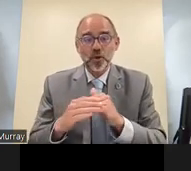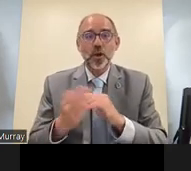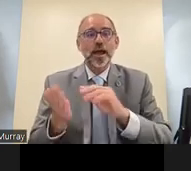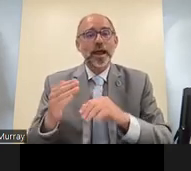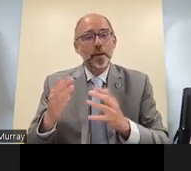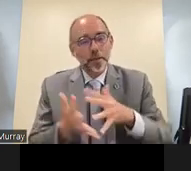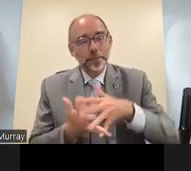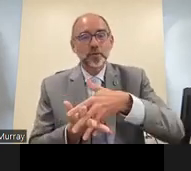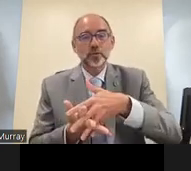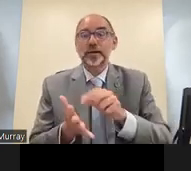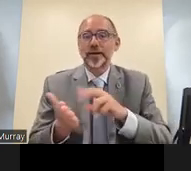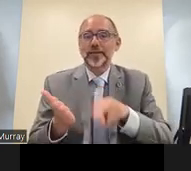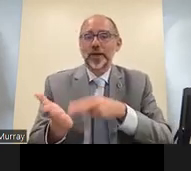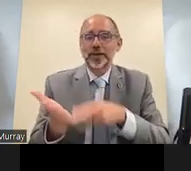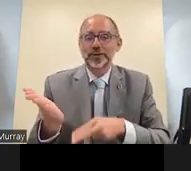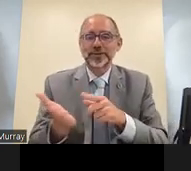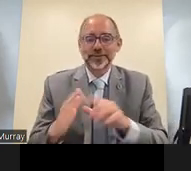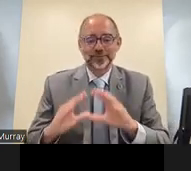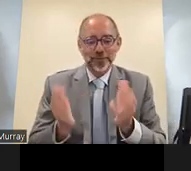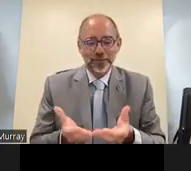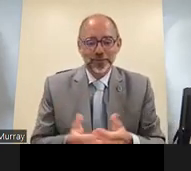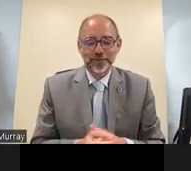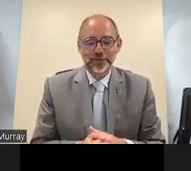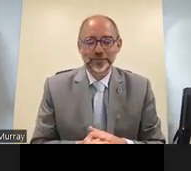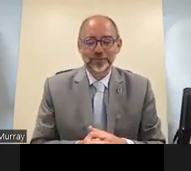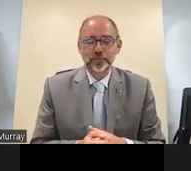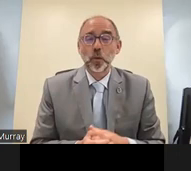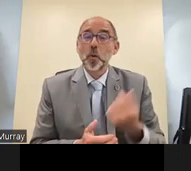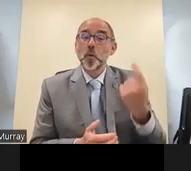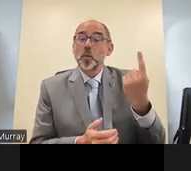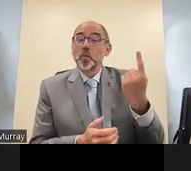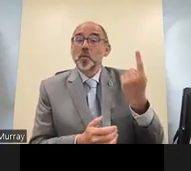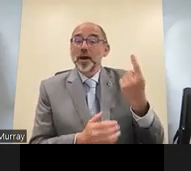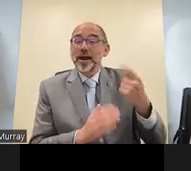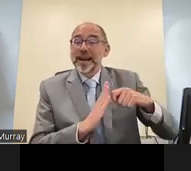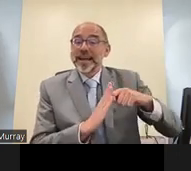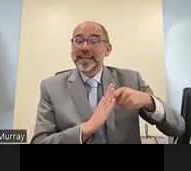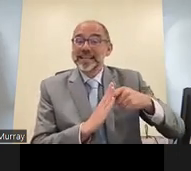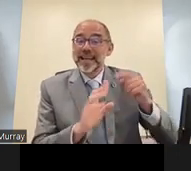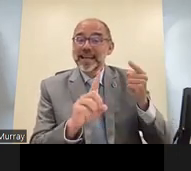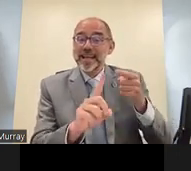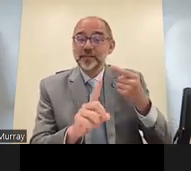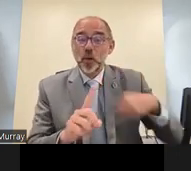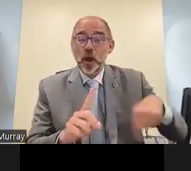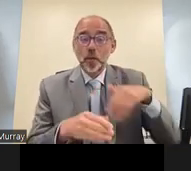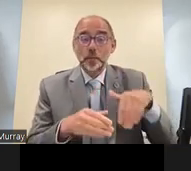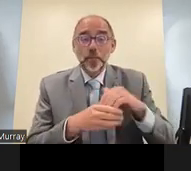with the goal of making sure that there is the full implementation of the convention crpd one of